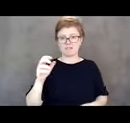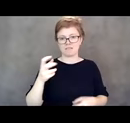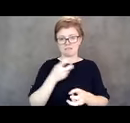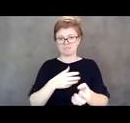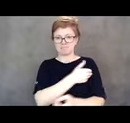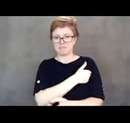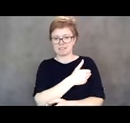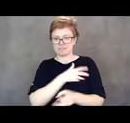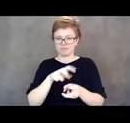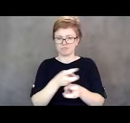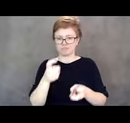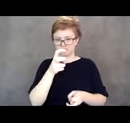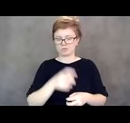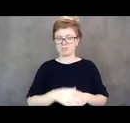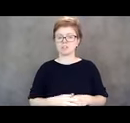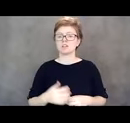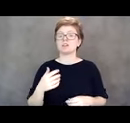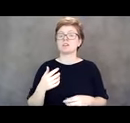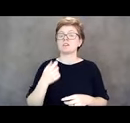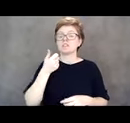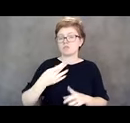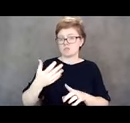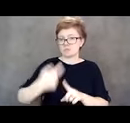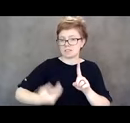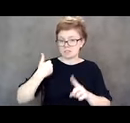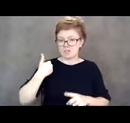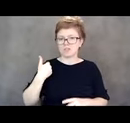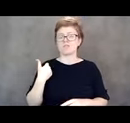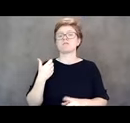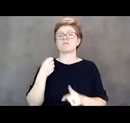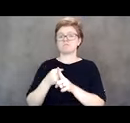a couple of months ago after the pandemic struck. She went to the hospital.